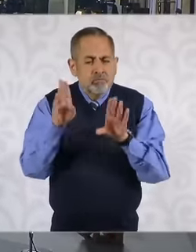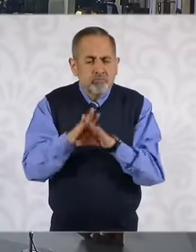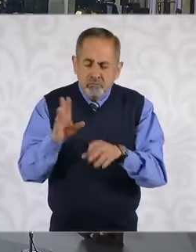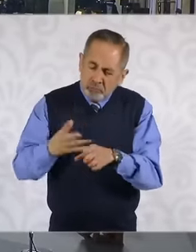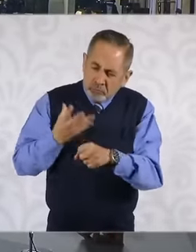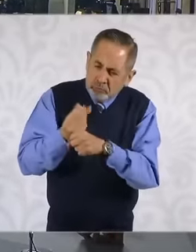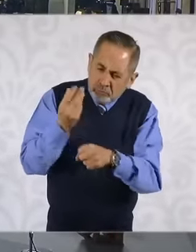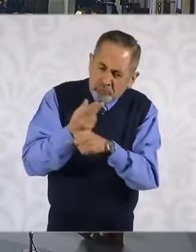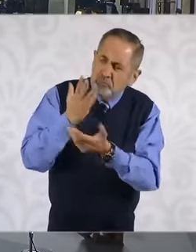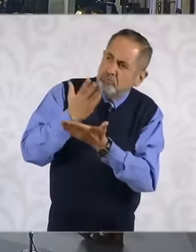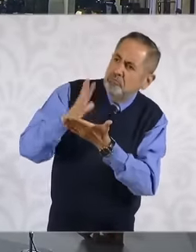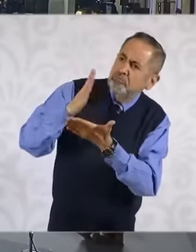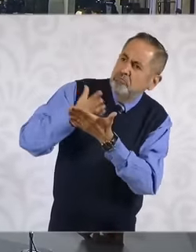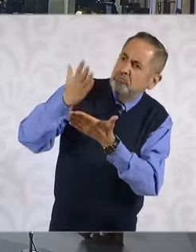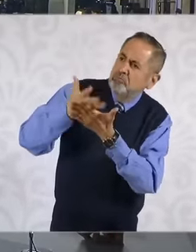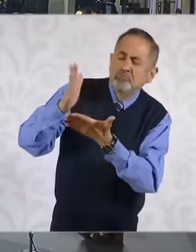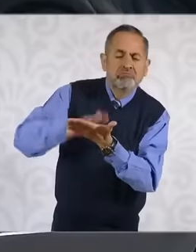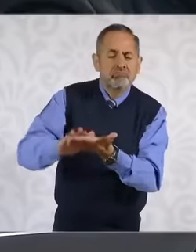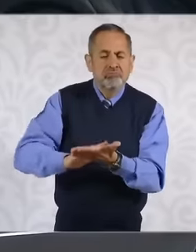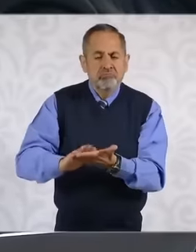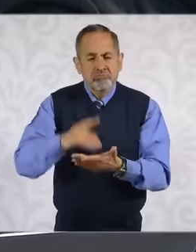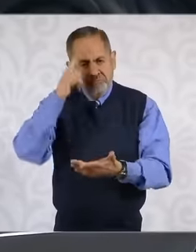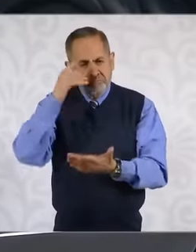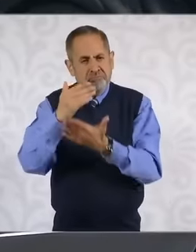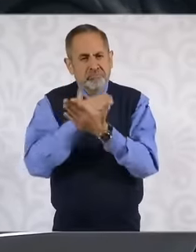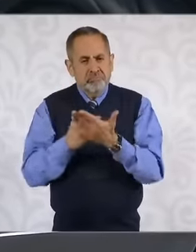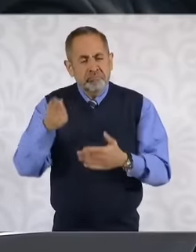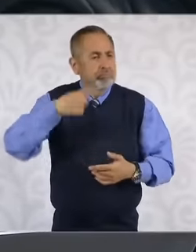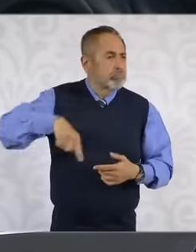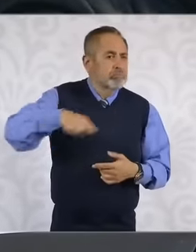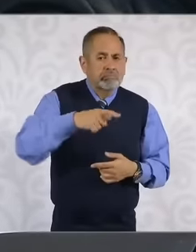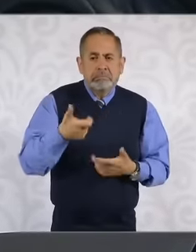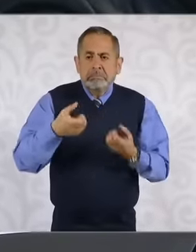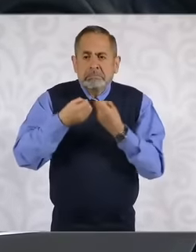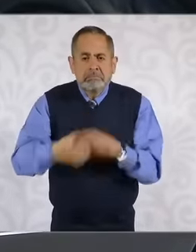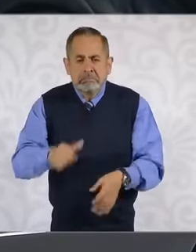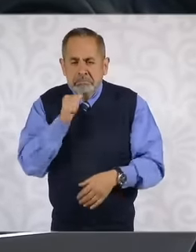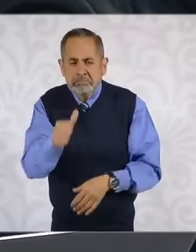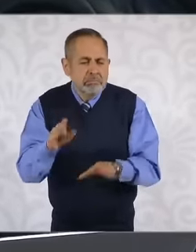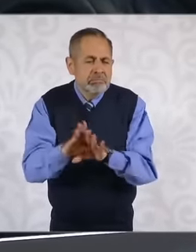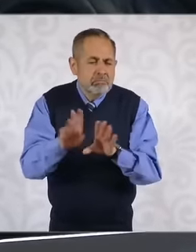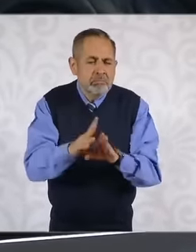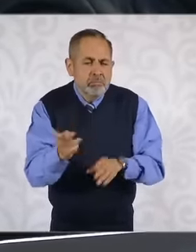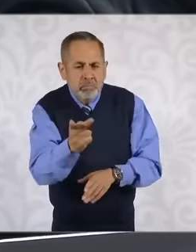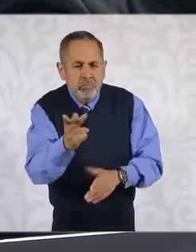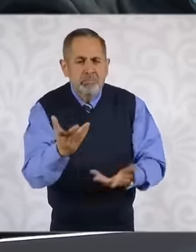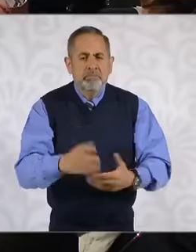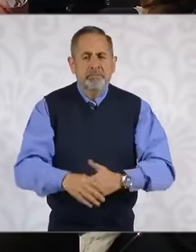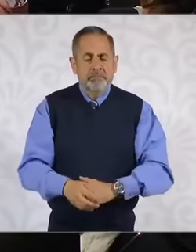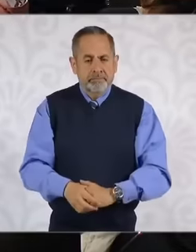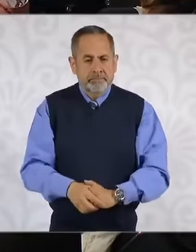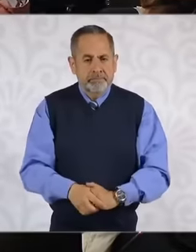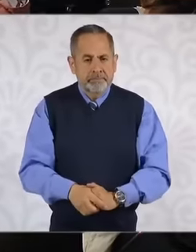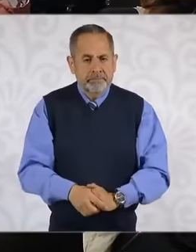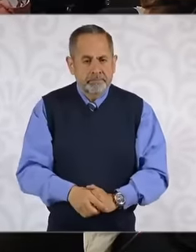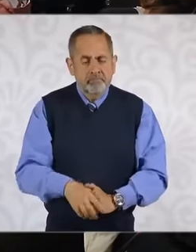financial doctor so that public finances are not threatened If you like,